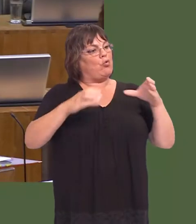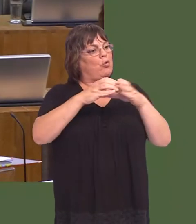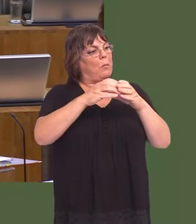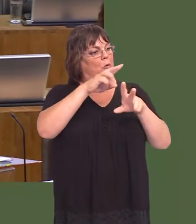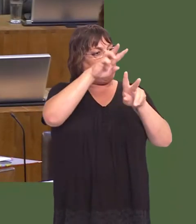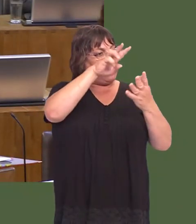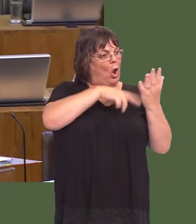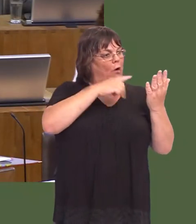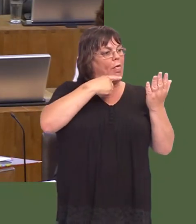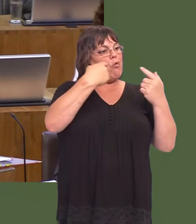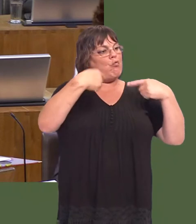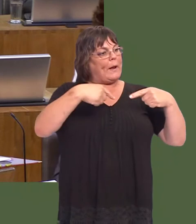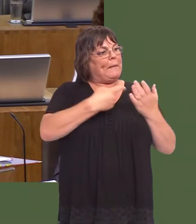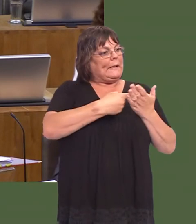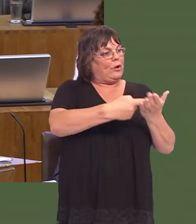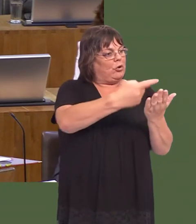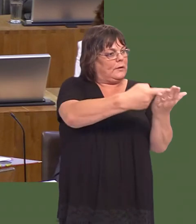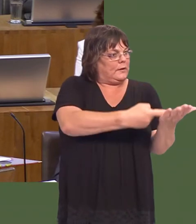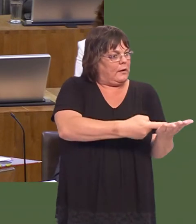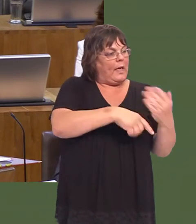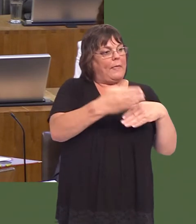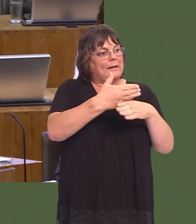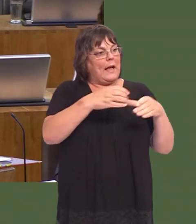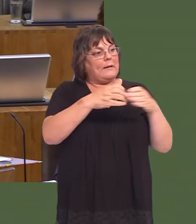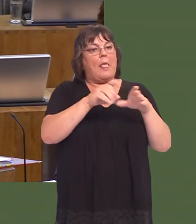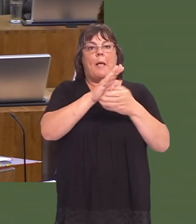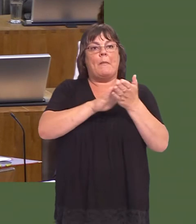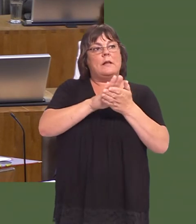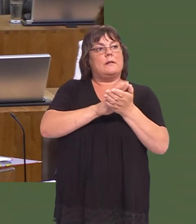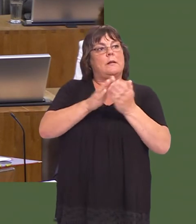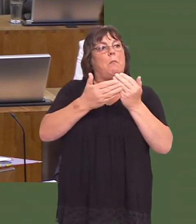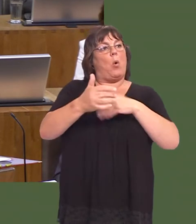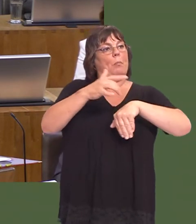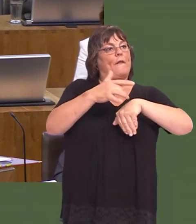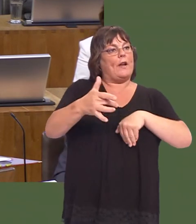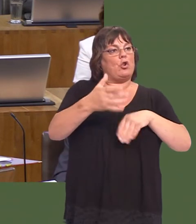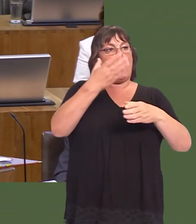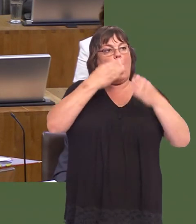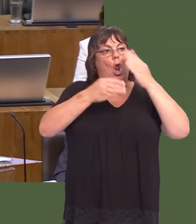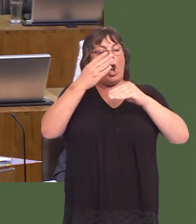to take forward the recommendations contained in the taskforceís report. That includes support for professional learning opportunities for supply and newly qualified